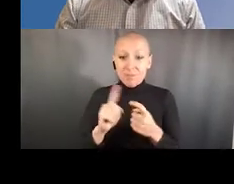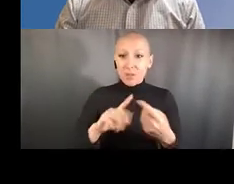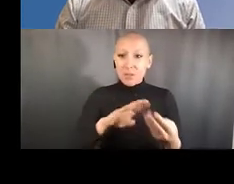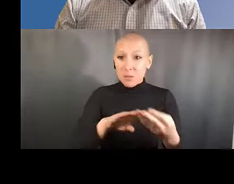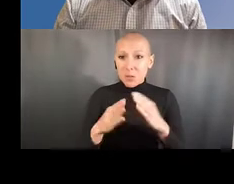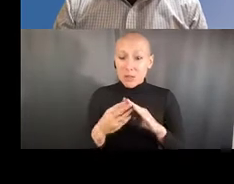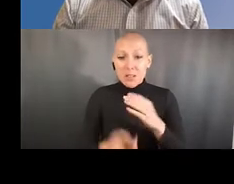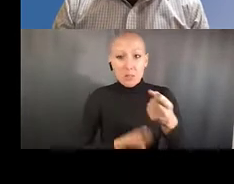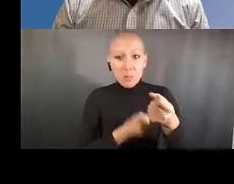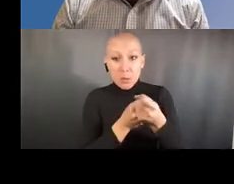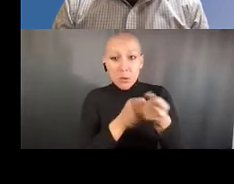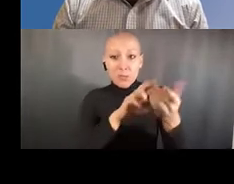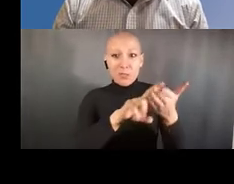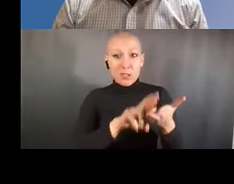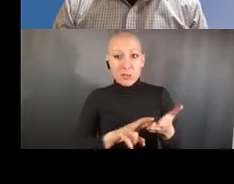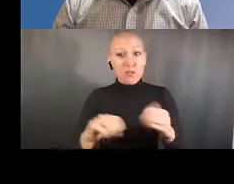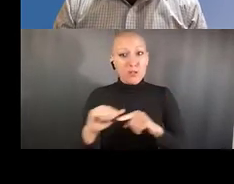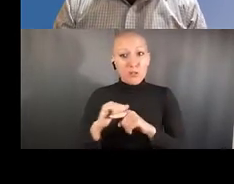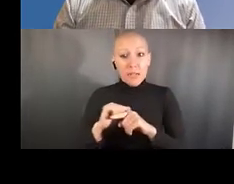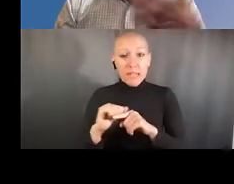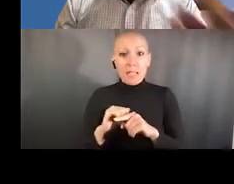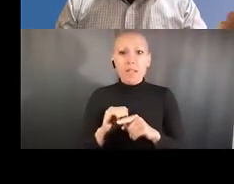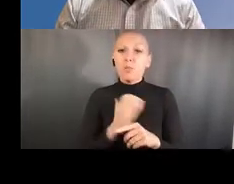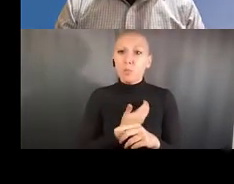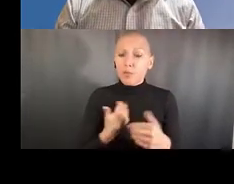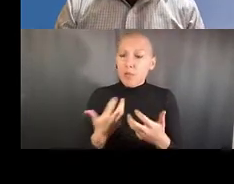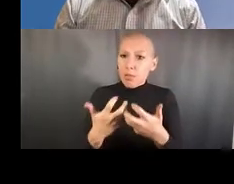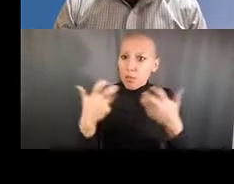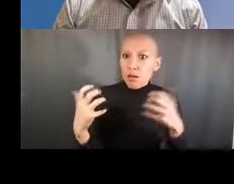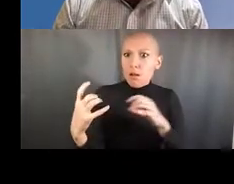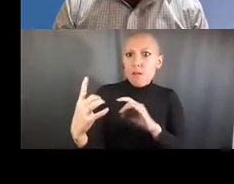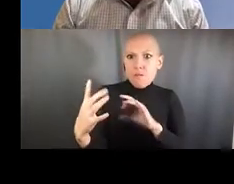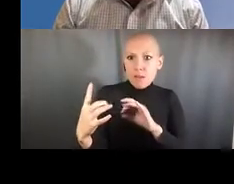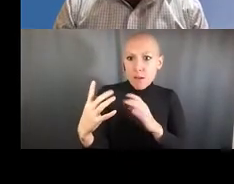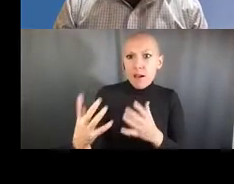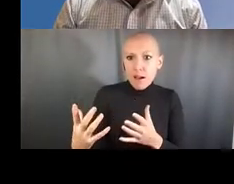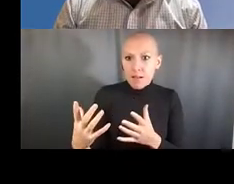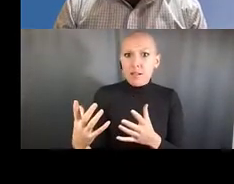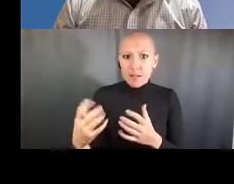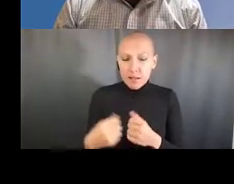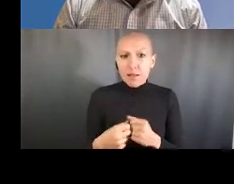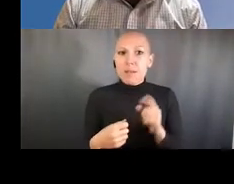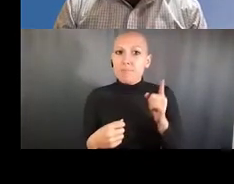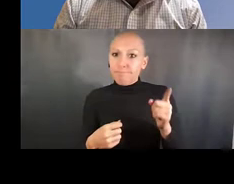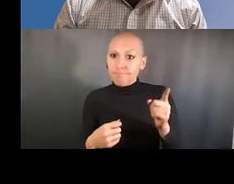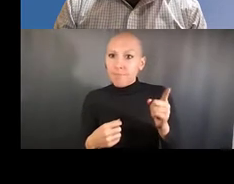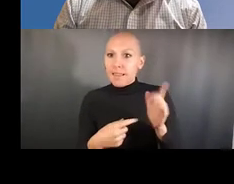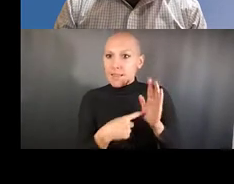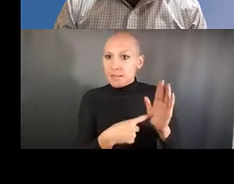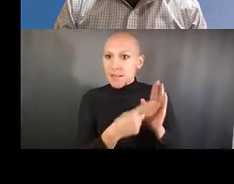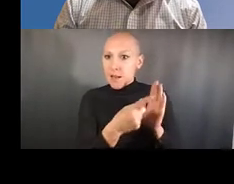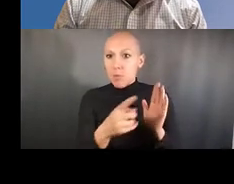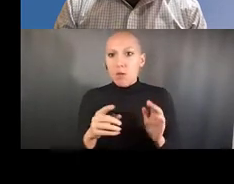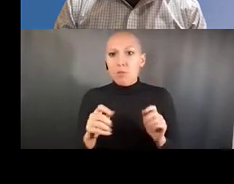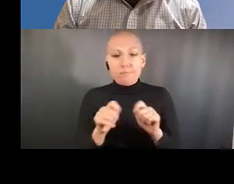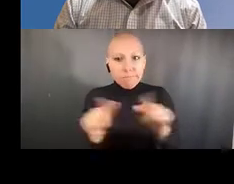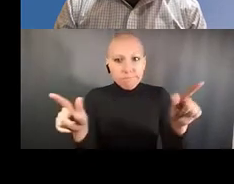from harassment, intimidation and incivil behavior, but we also certainly mean safety